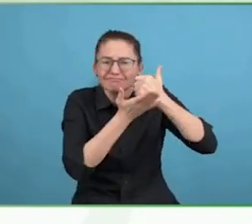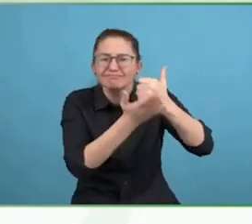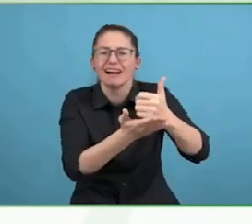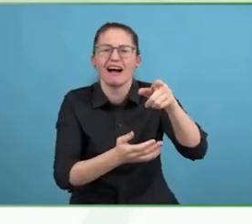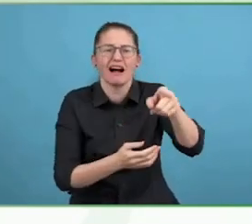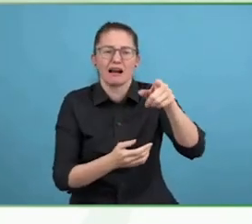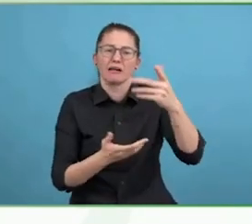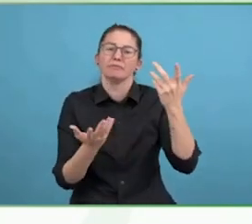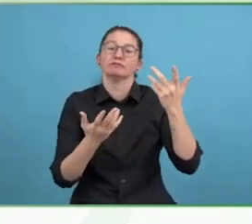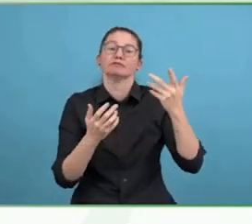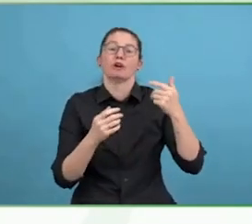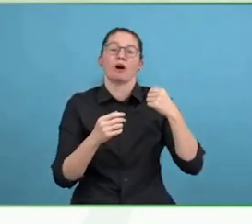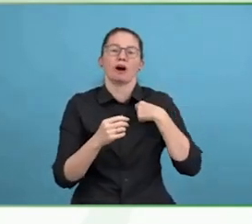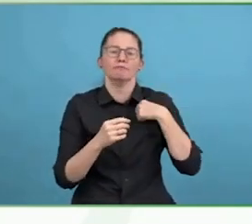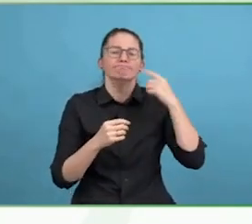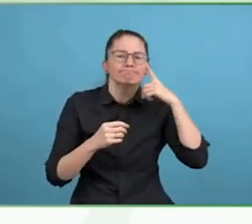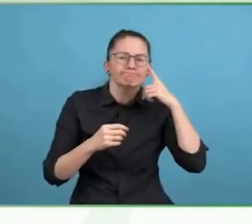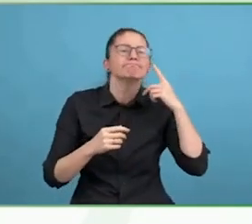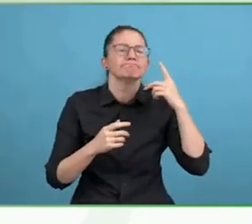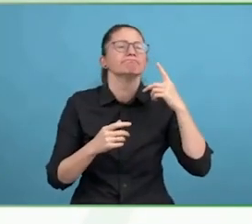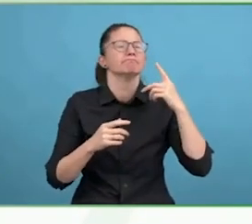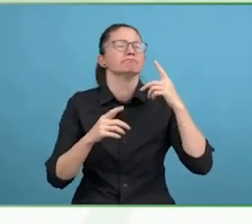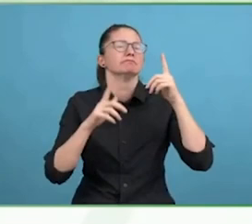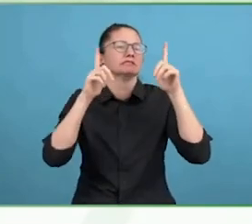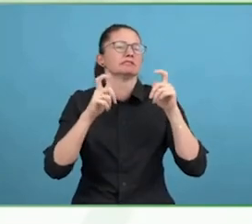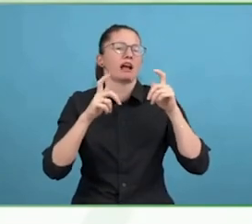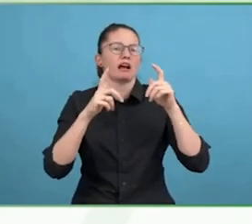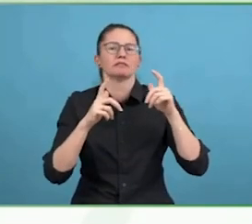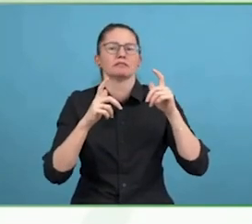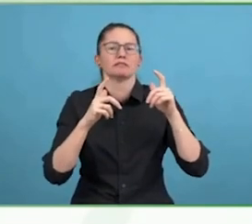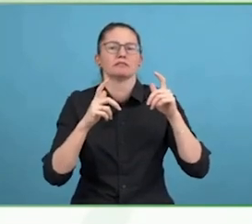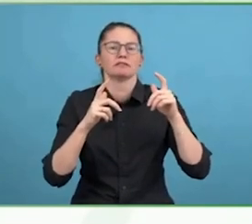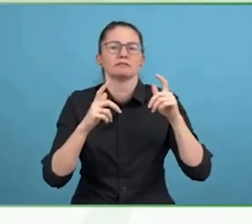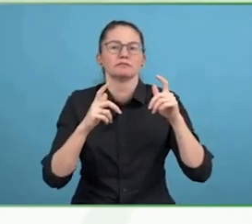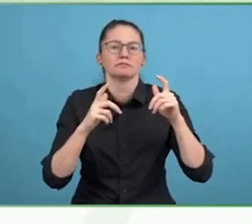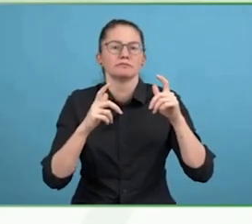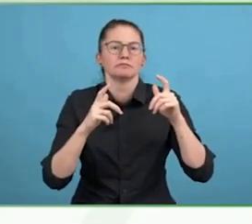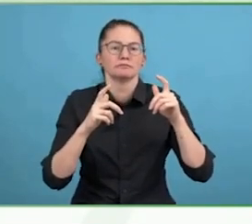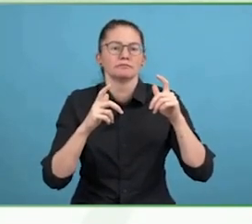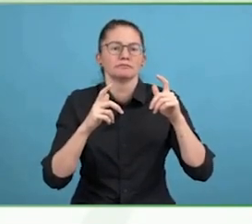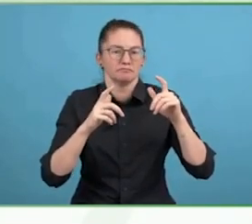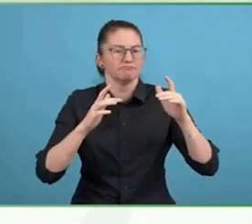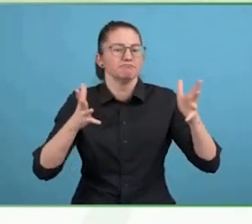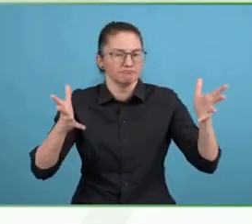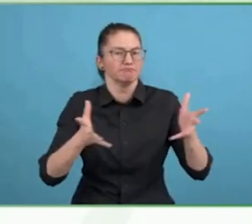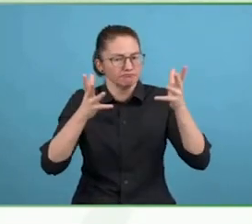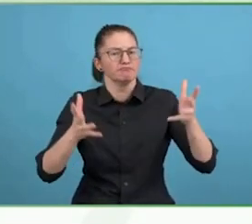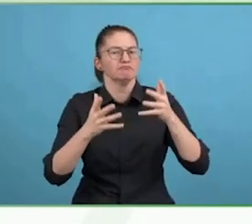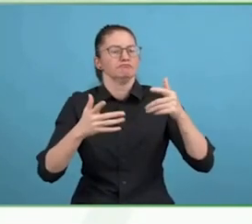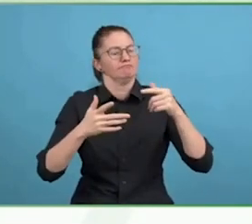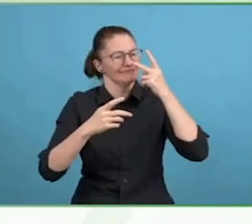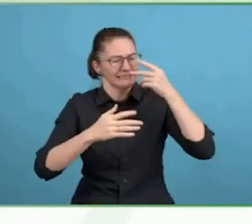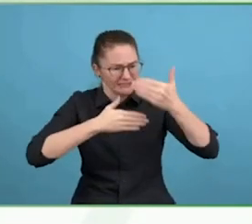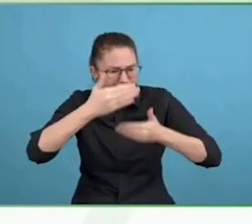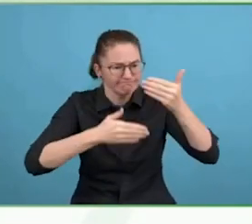buy the land and then it is transferred, to the land owners that changes the power dynamic meaning they are the ones in control.